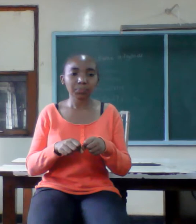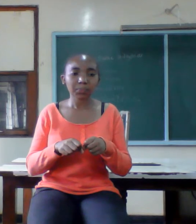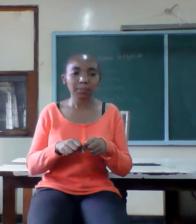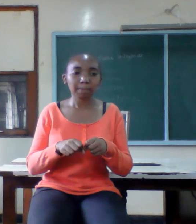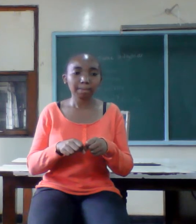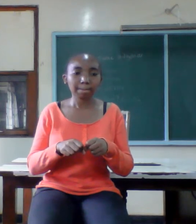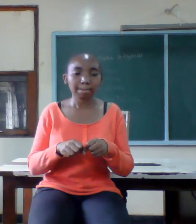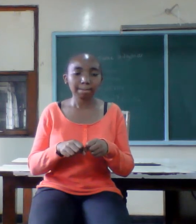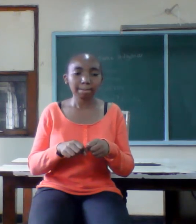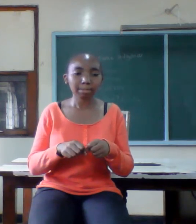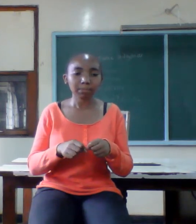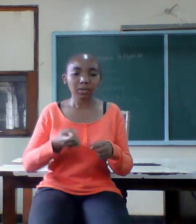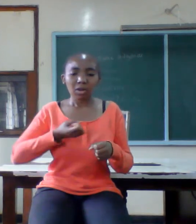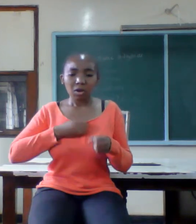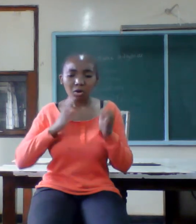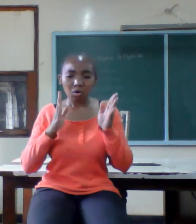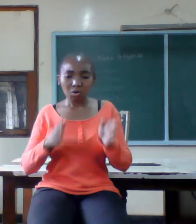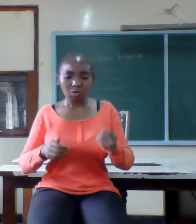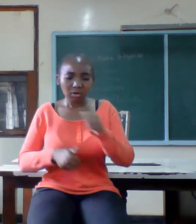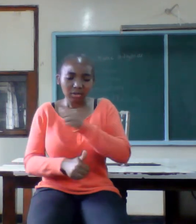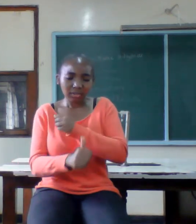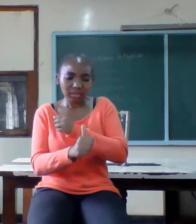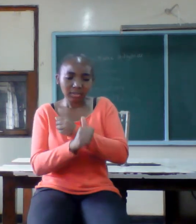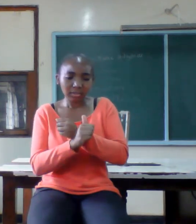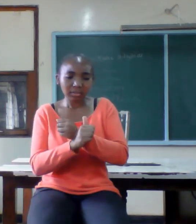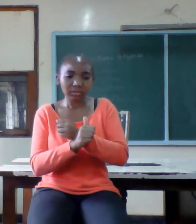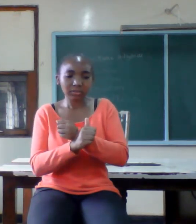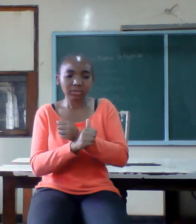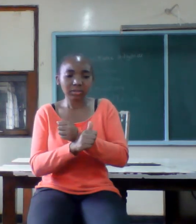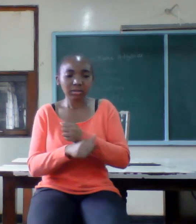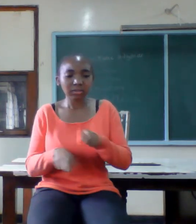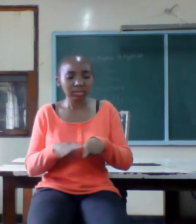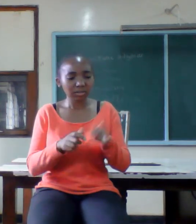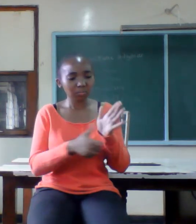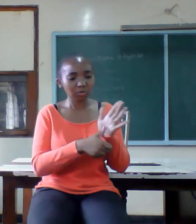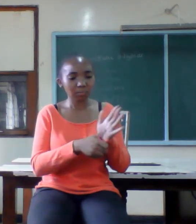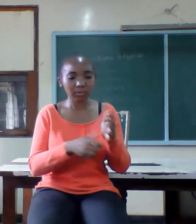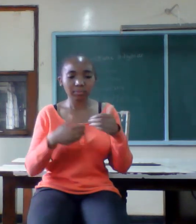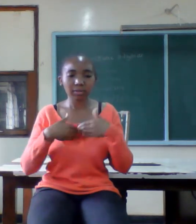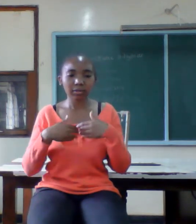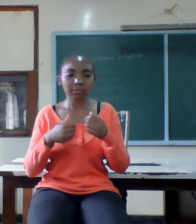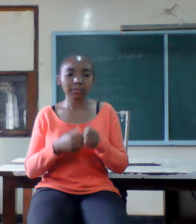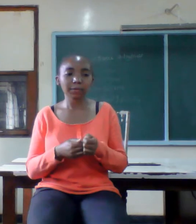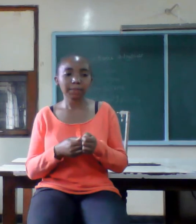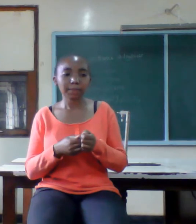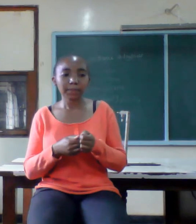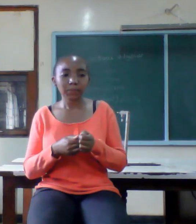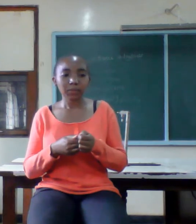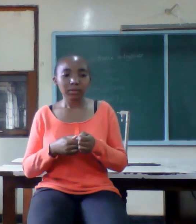danger or some unhealthy circumstances let us not be careless about our marriages